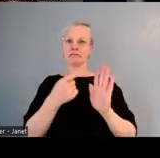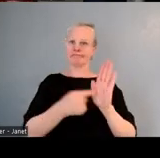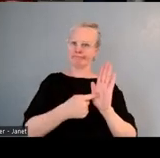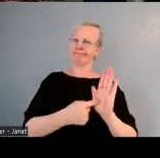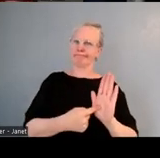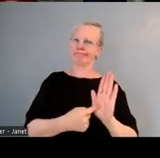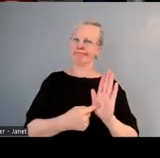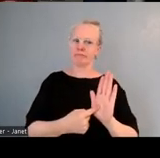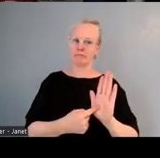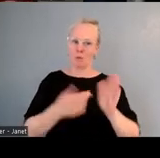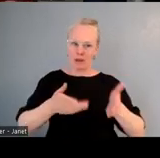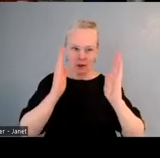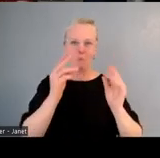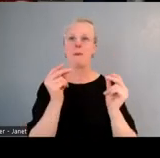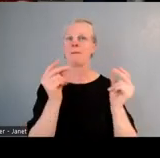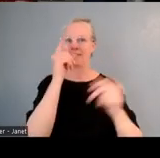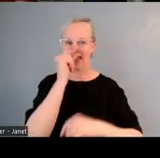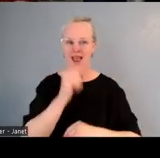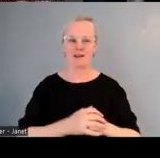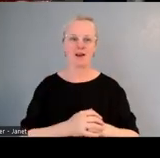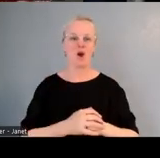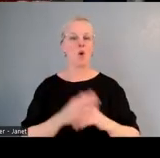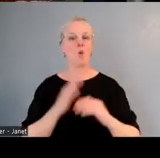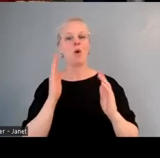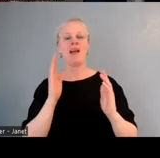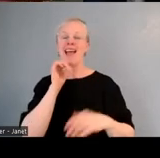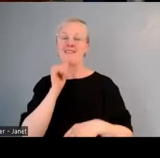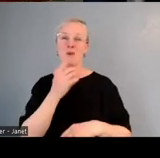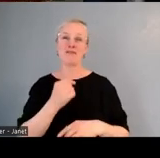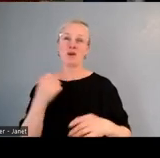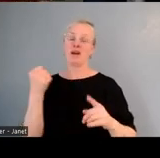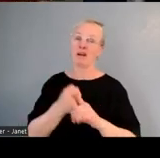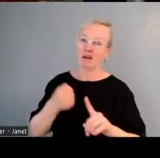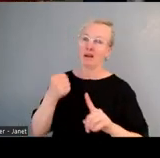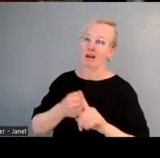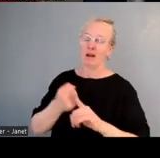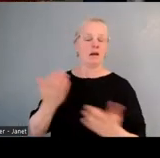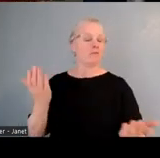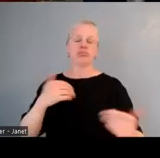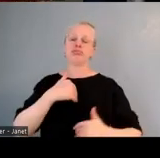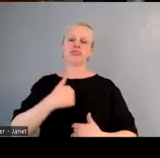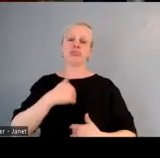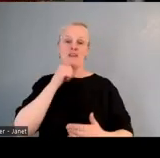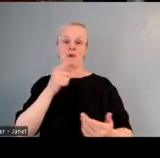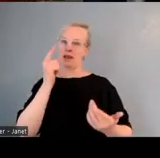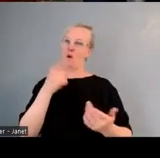in stating our case of why this should be, and when teachers and principals are on board with this